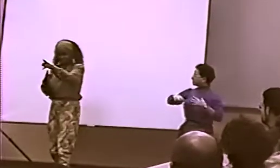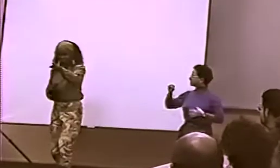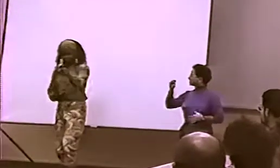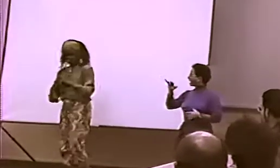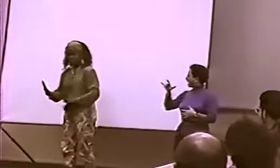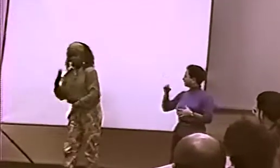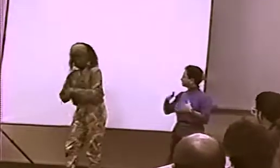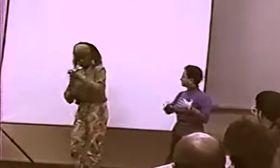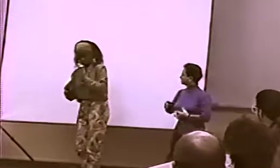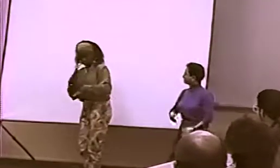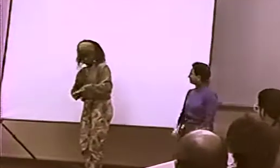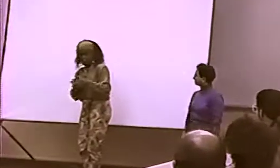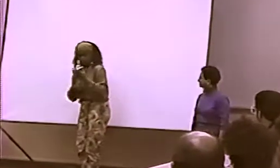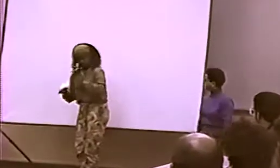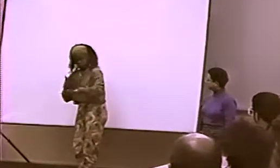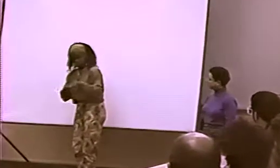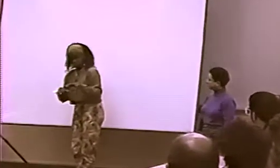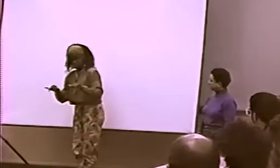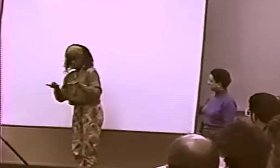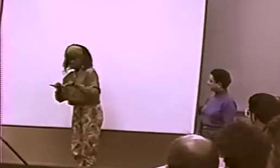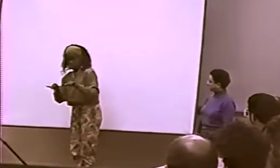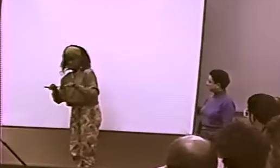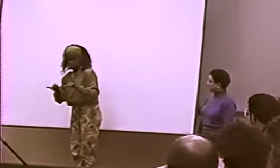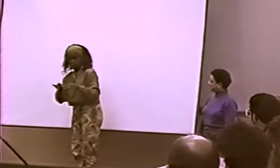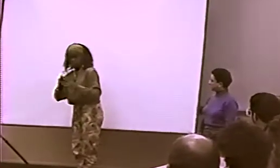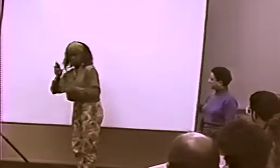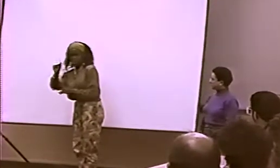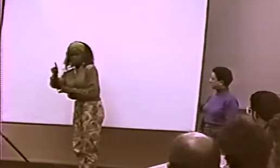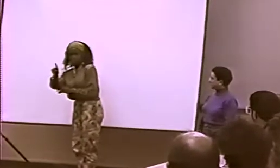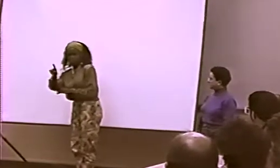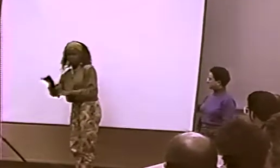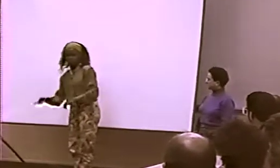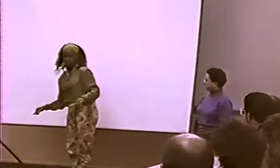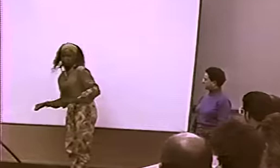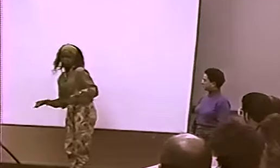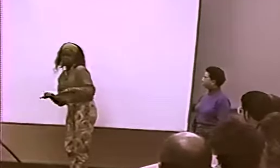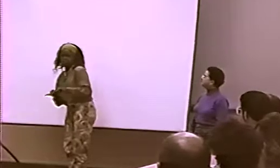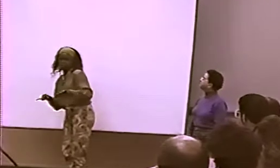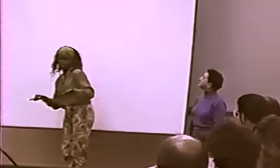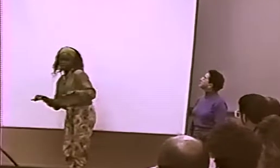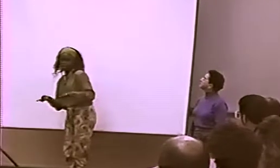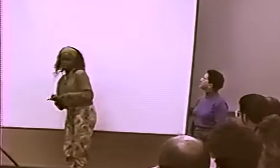RIGHT, BUT WHAT DOES IT MEAN? ALL JACKED UP AND READY TO GO.